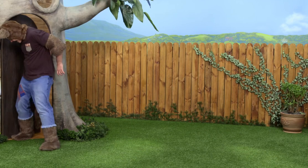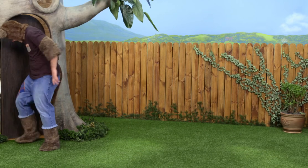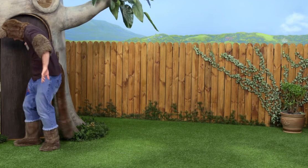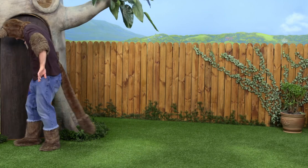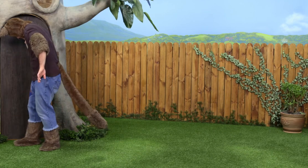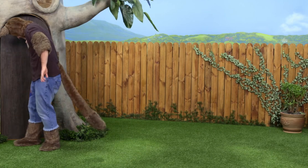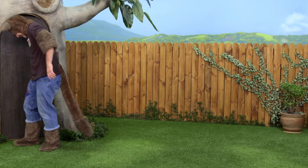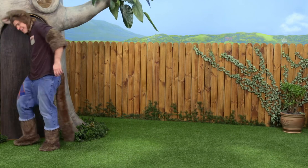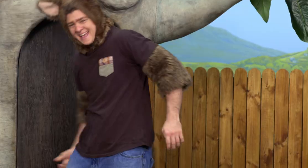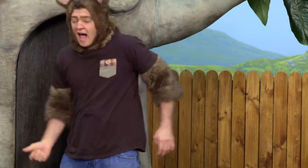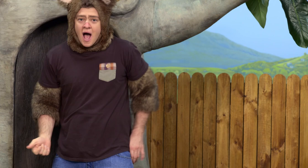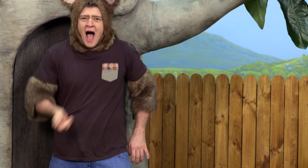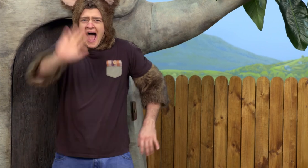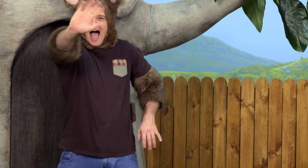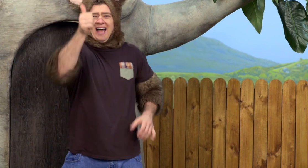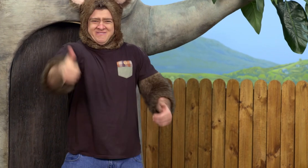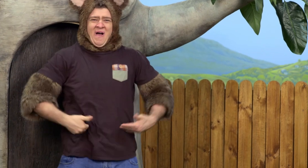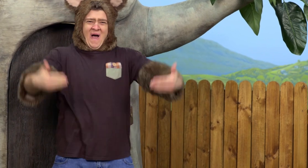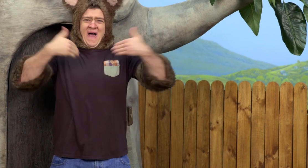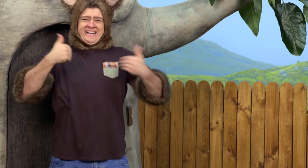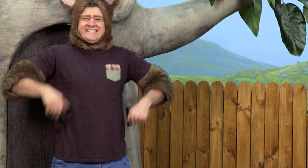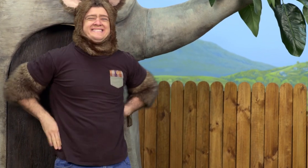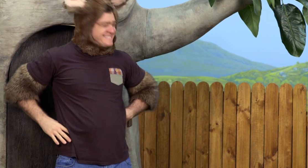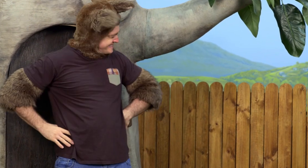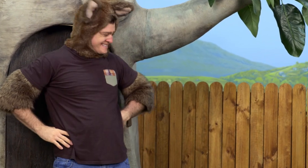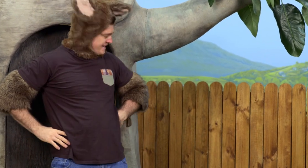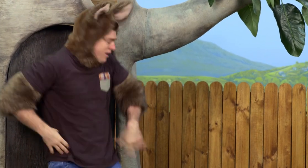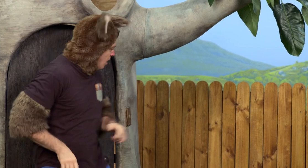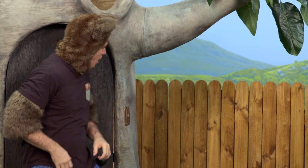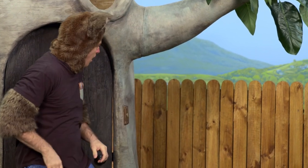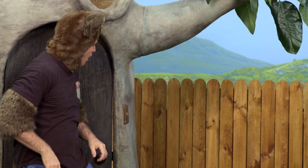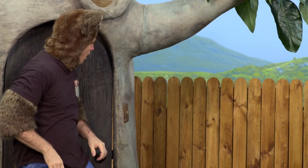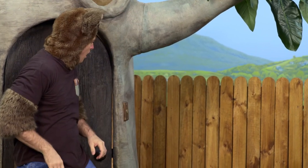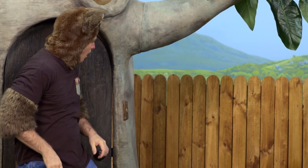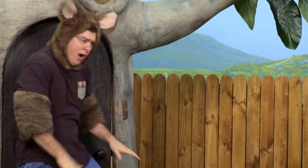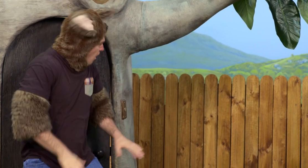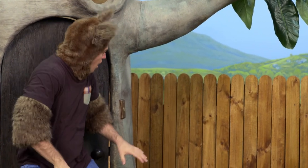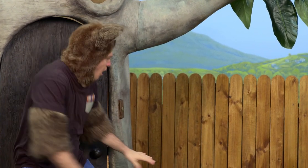Ah! Oh, hi everyone! Good morning! What?